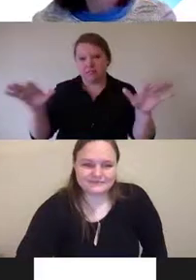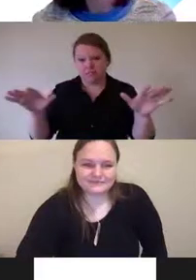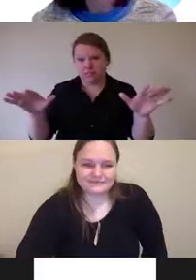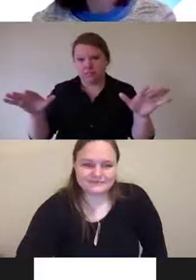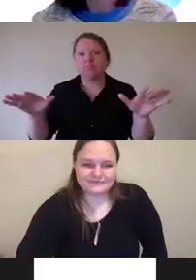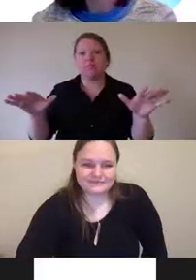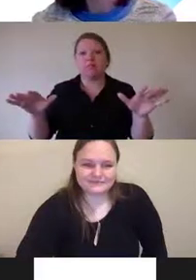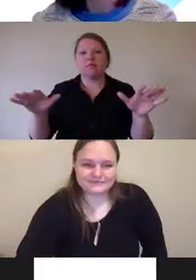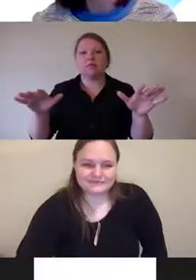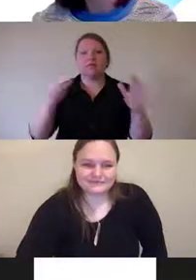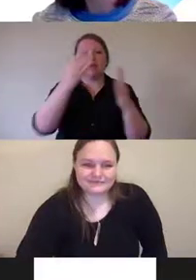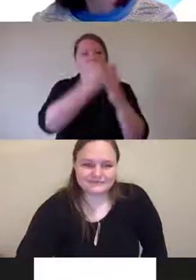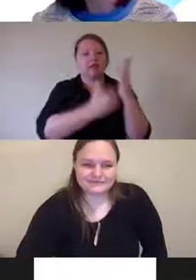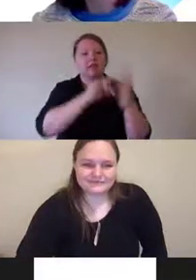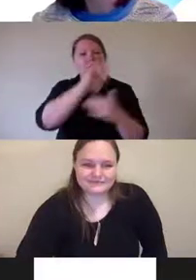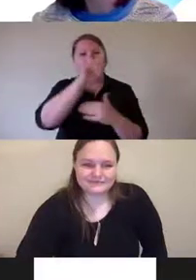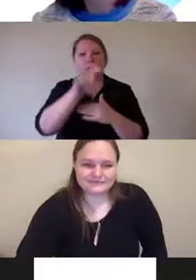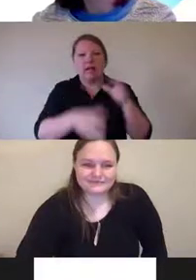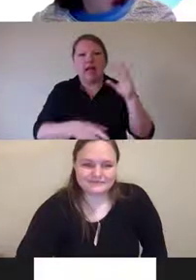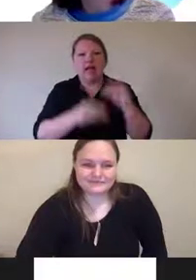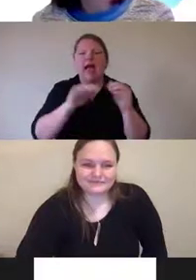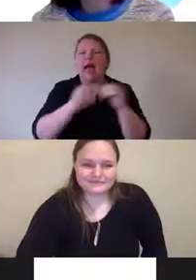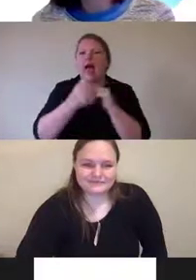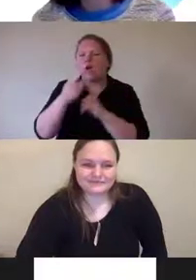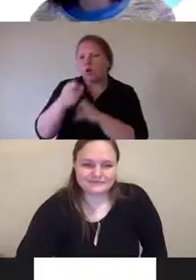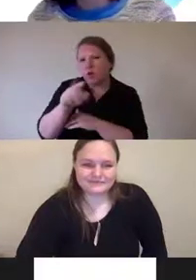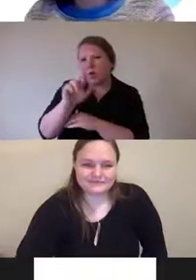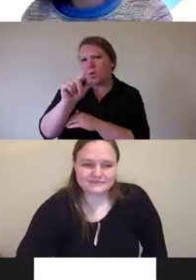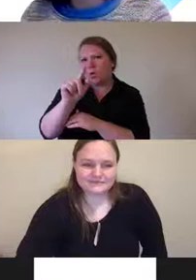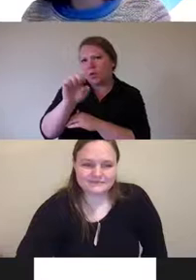How would you rate the effectiveness of web accessibility overlays,